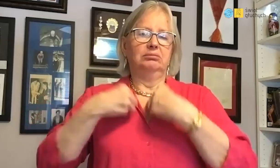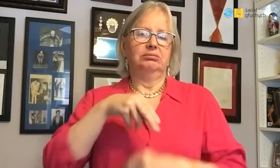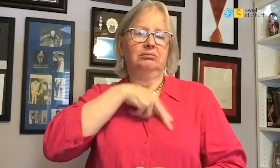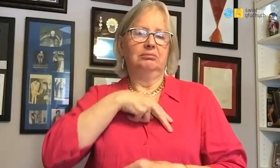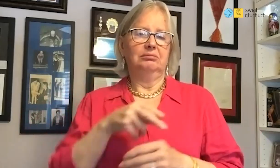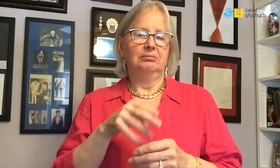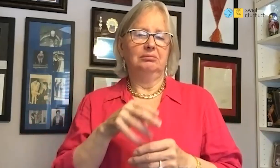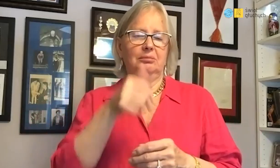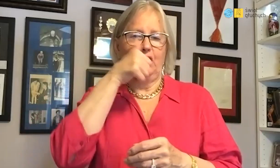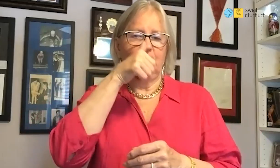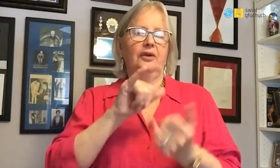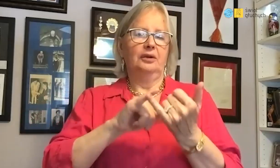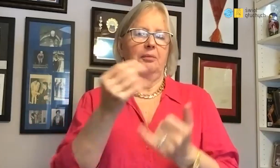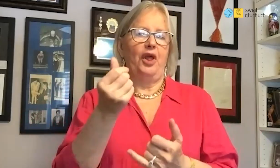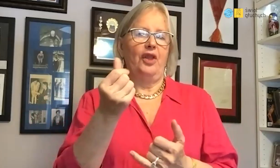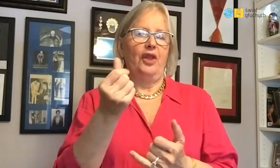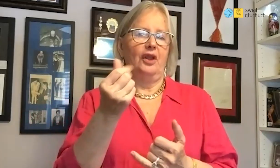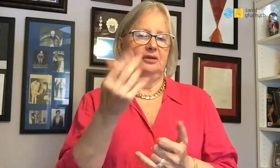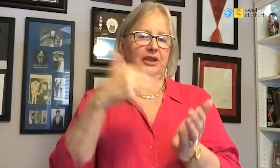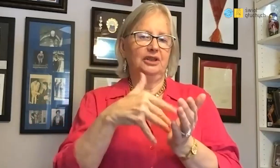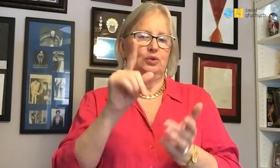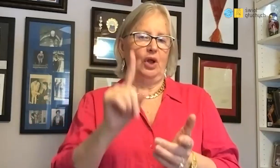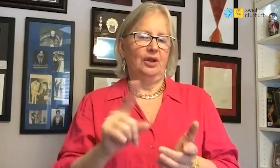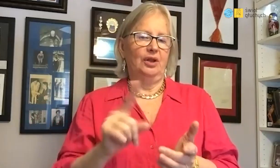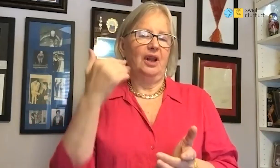where I received a bronze medal and a cash prize - PLN 5,000.